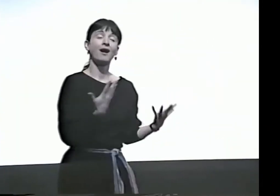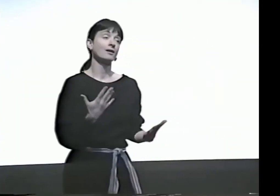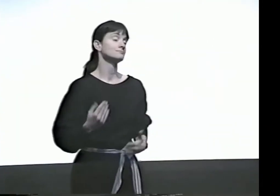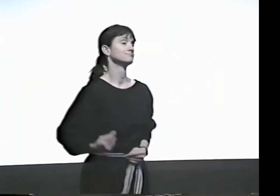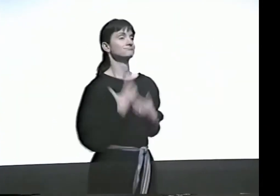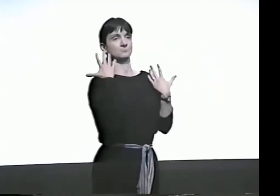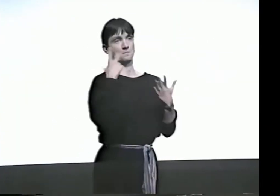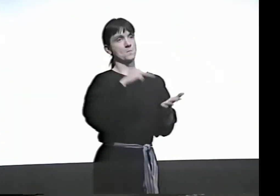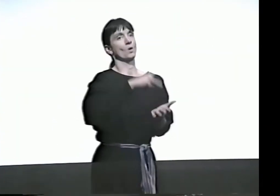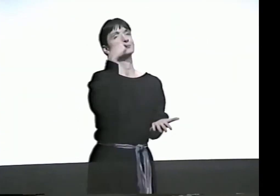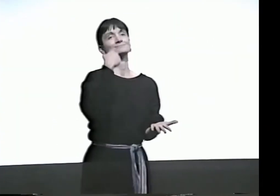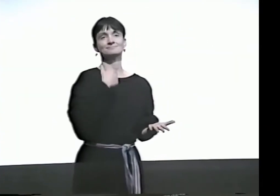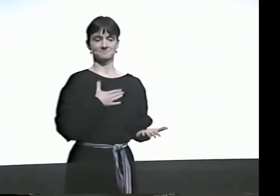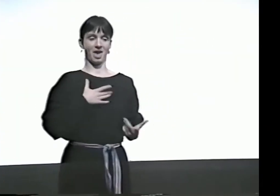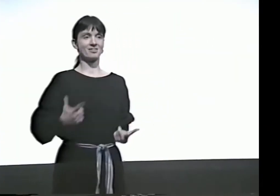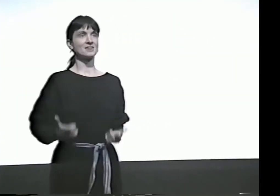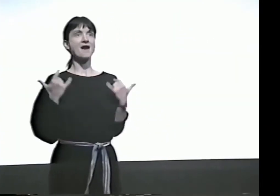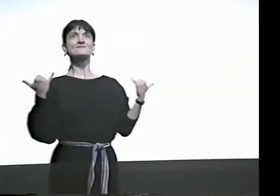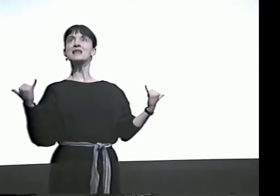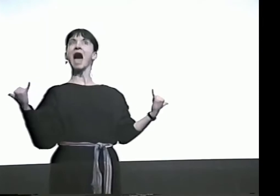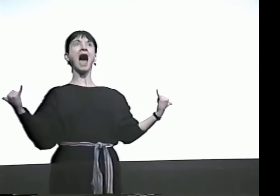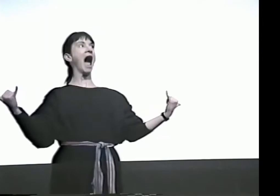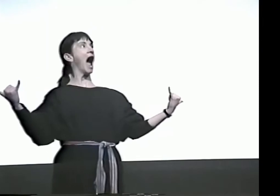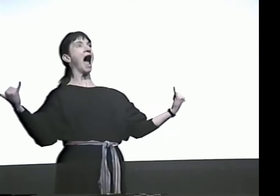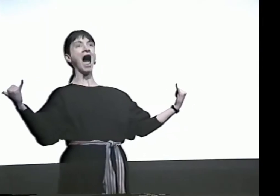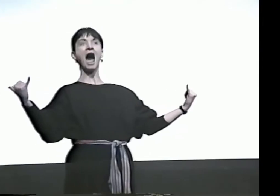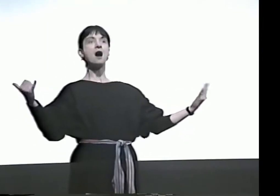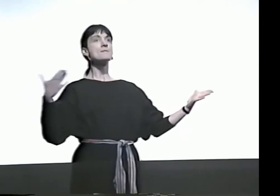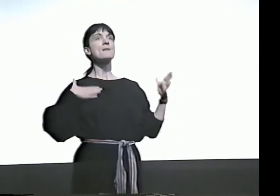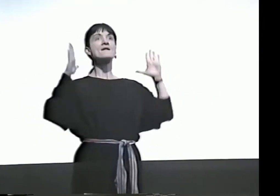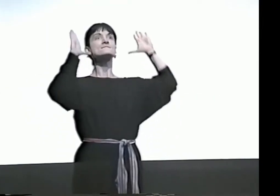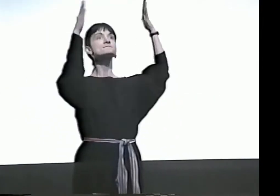NOW I'M MORE AND MORE INVOLVED WITH POETRY. IT SEEMS LIKE IT'S MY LIFE RIGHT NOW.